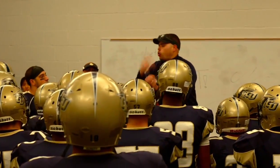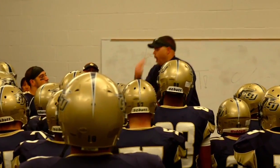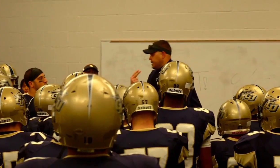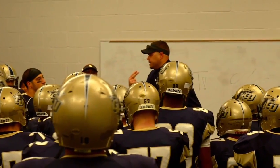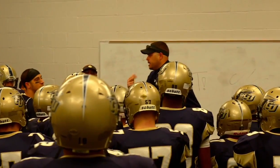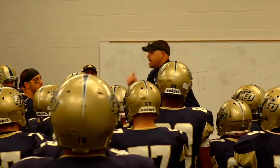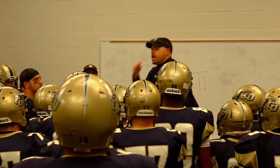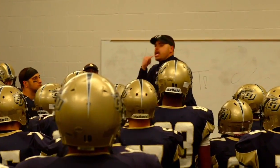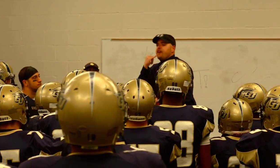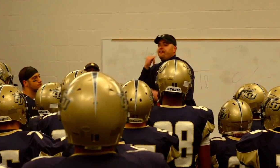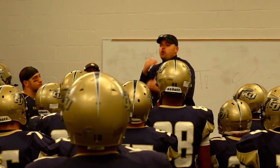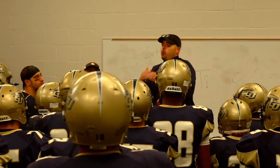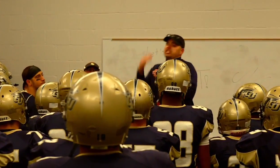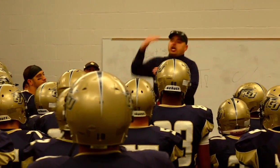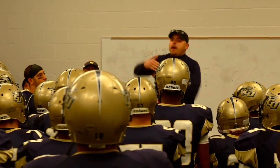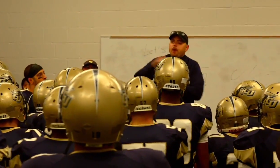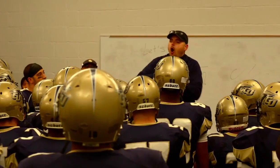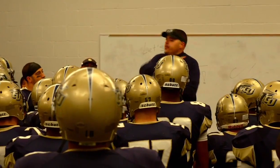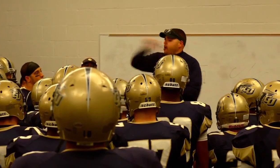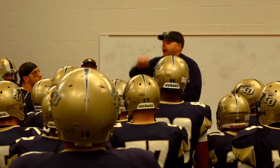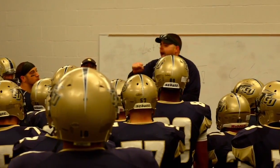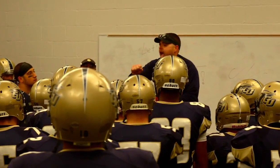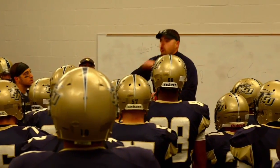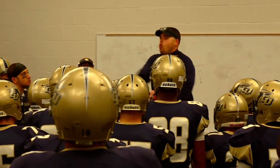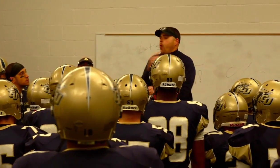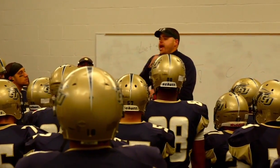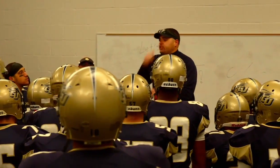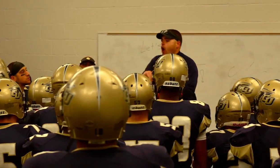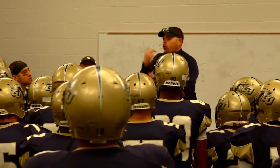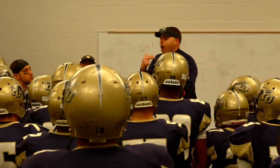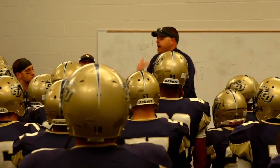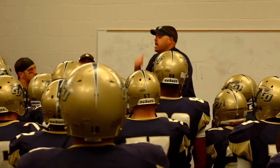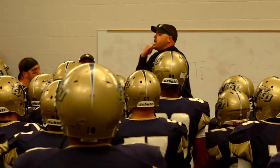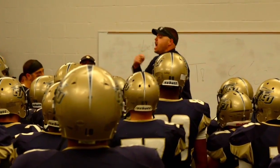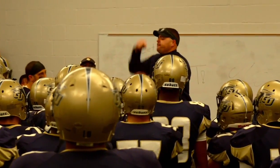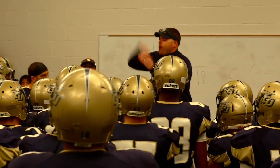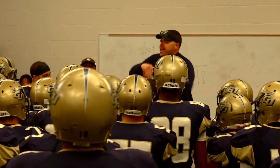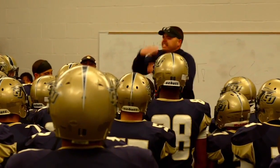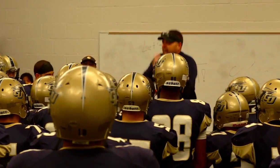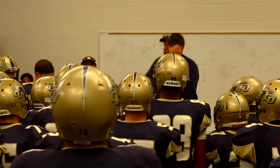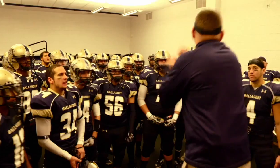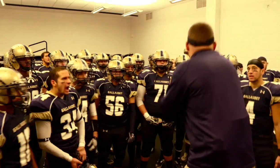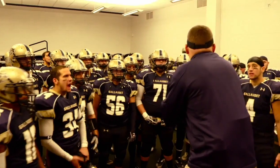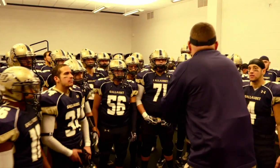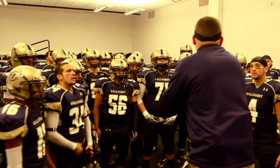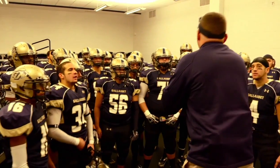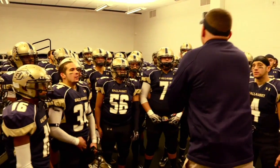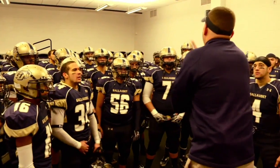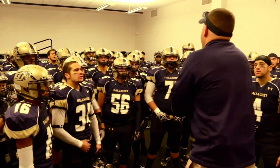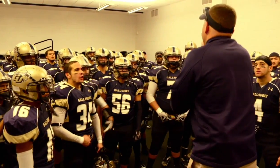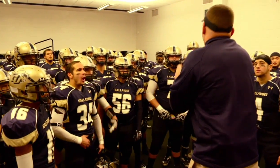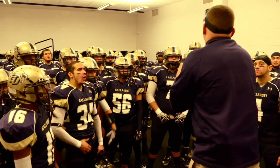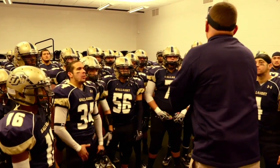If we jump on their ass! We don't quit! If we're in a tight game? We don't quit!!